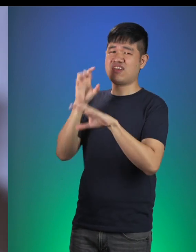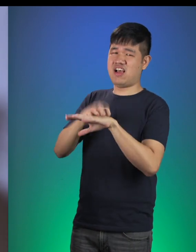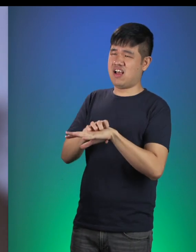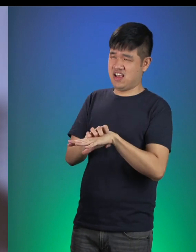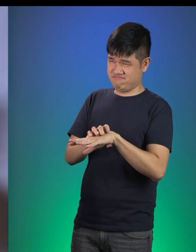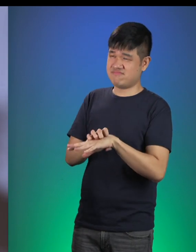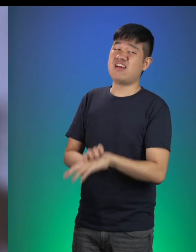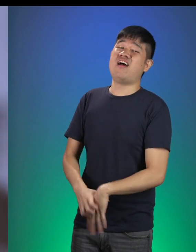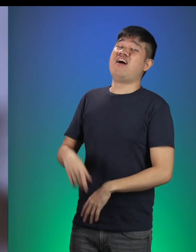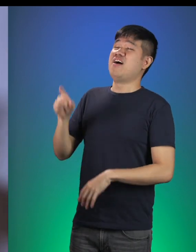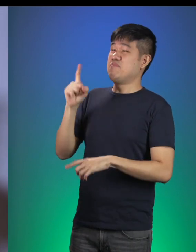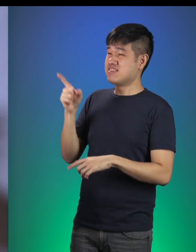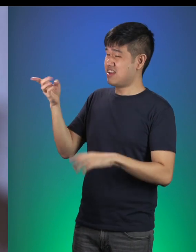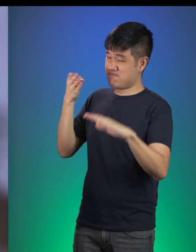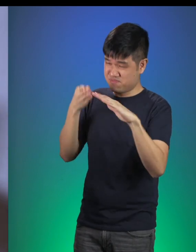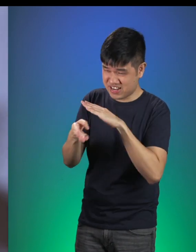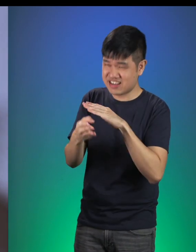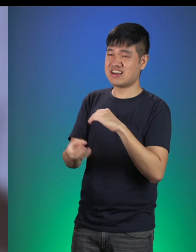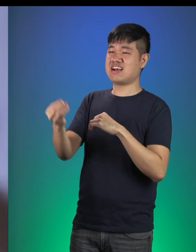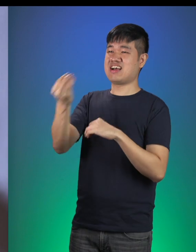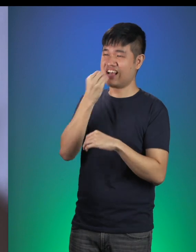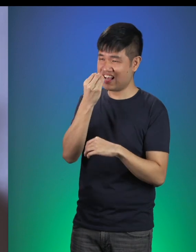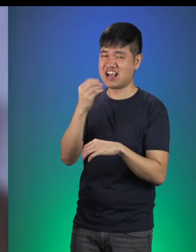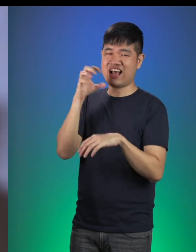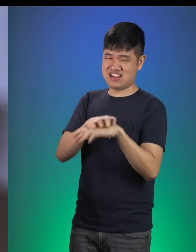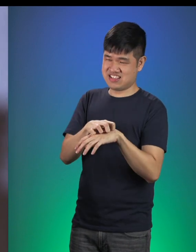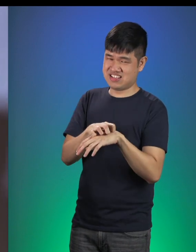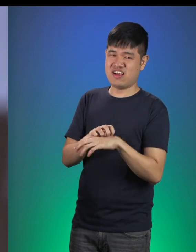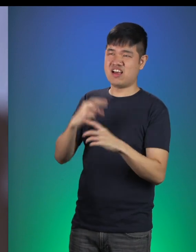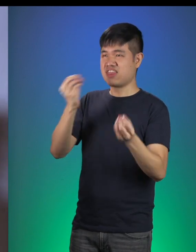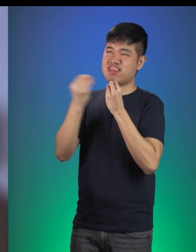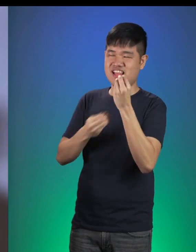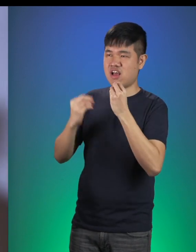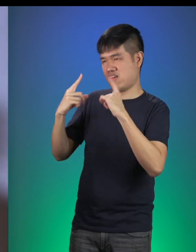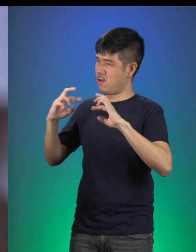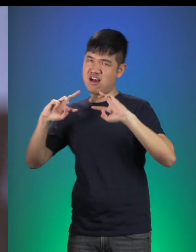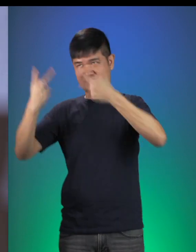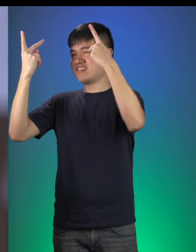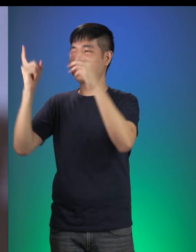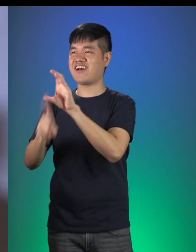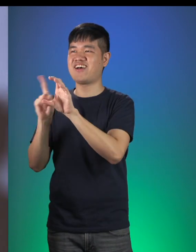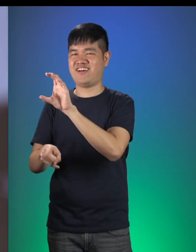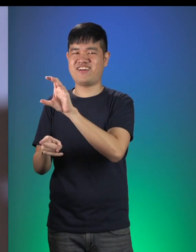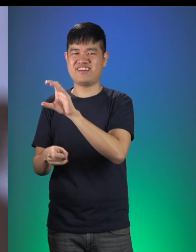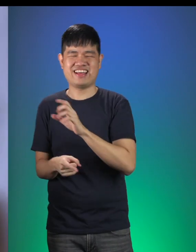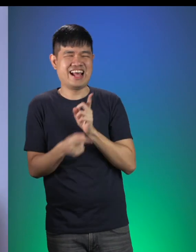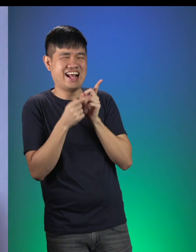In face she bakes and eats a lot of carrot cake that she has sort of turned into a carrot! Hahaha...